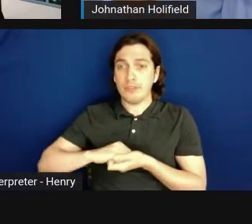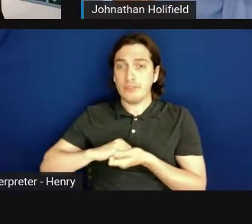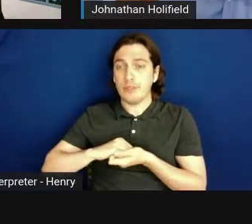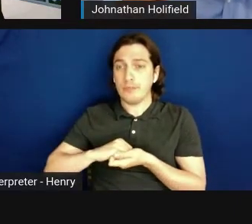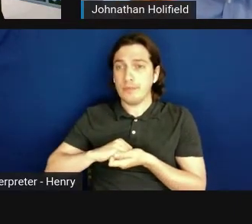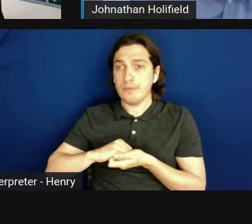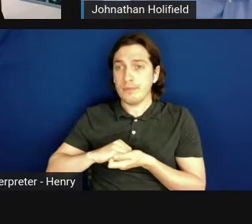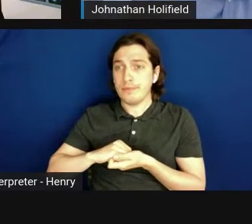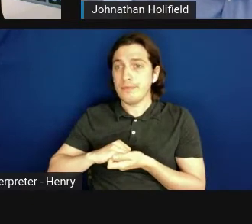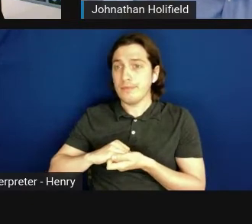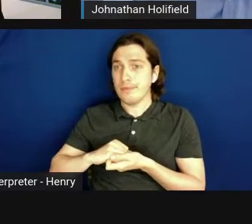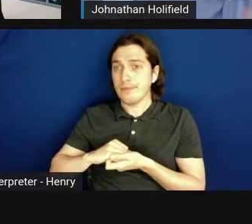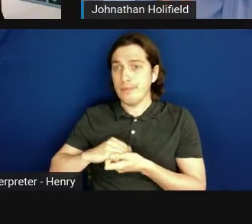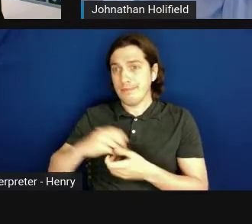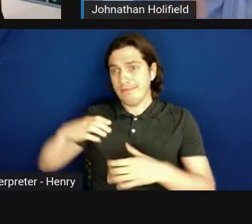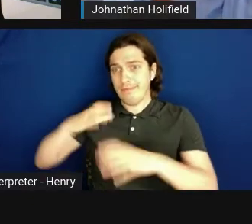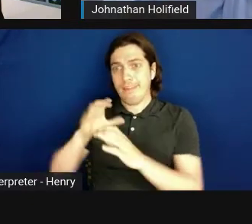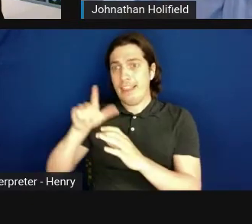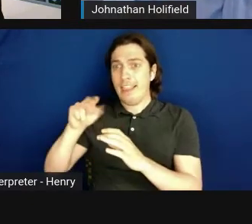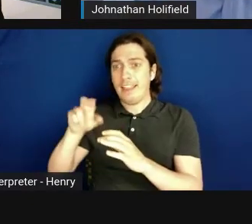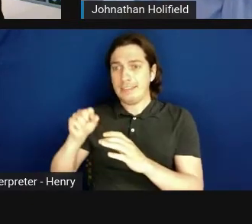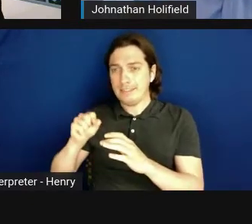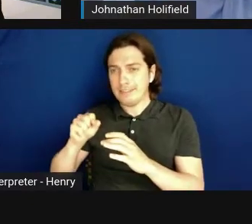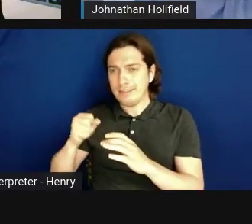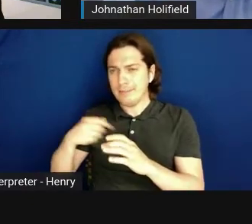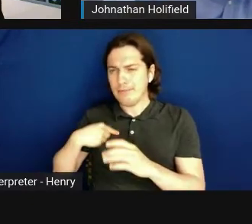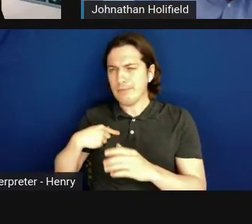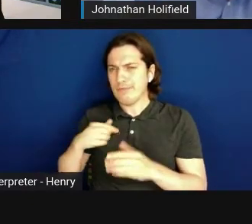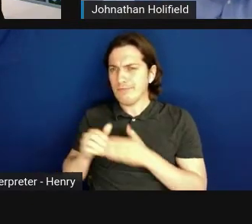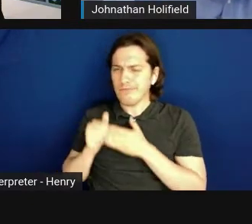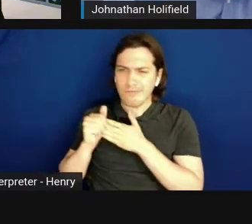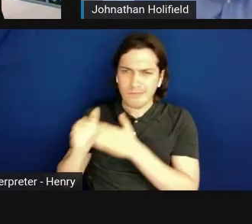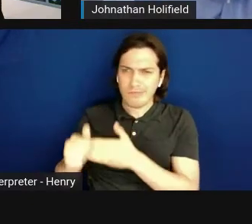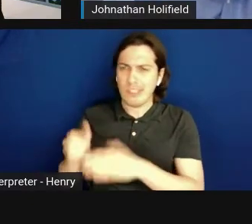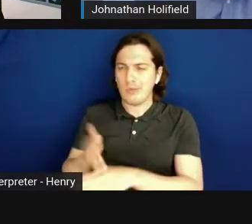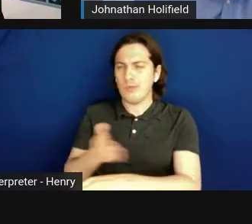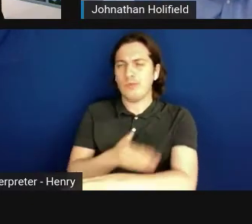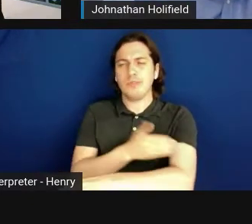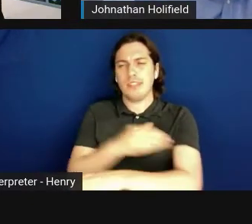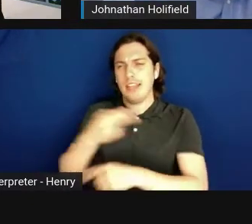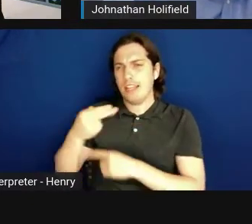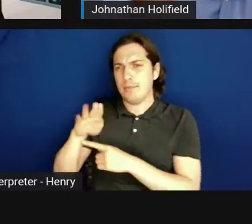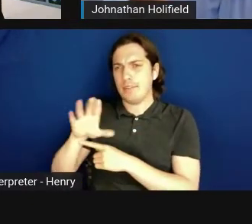we drove hard toward increasing HBCU partnerships